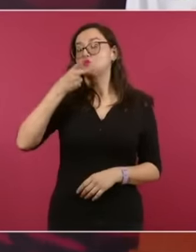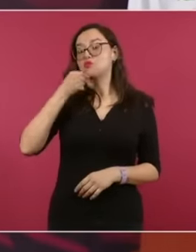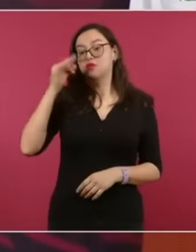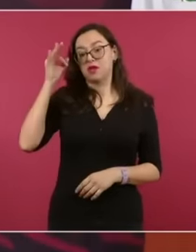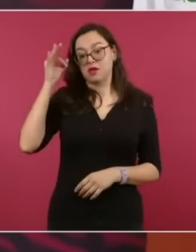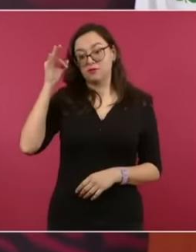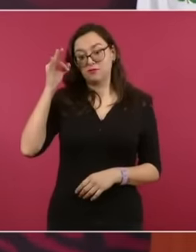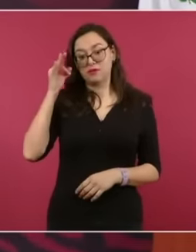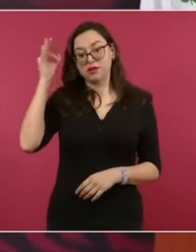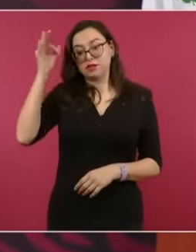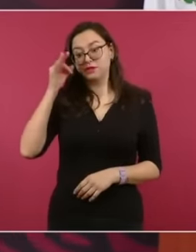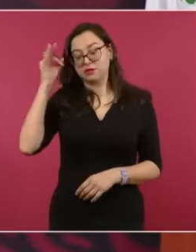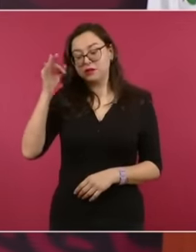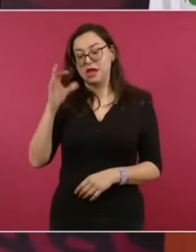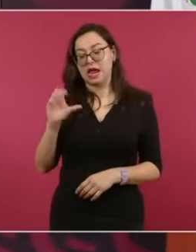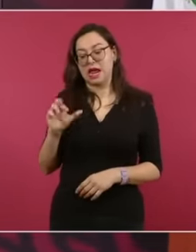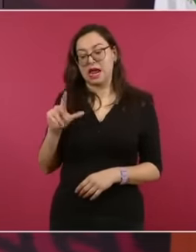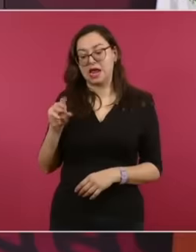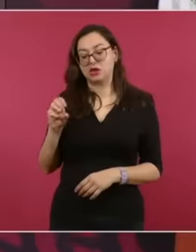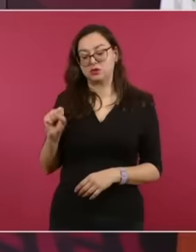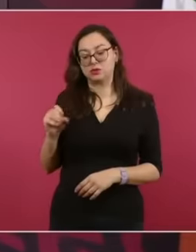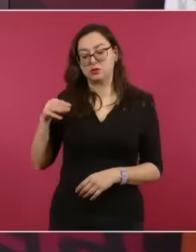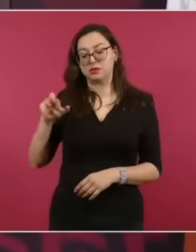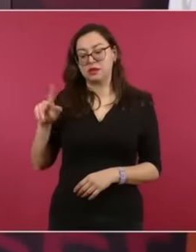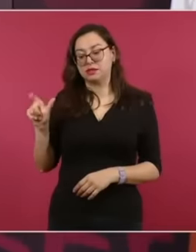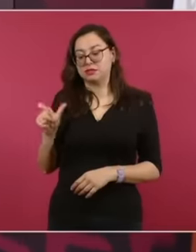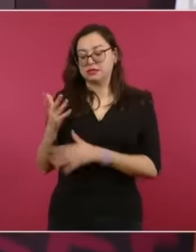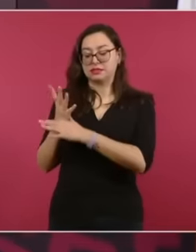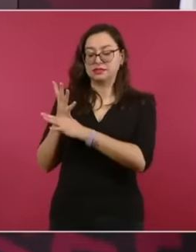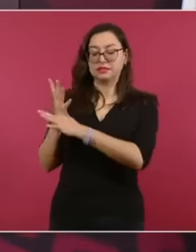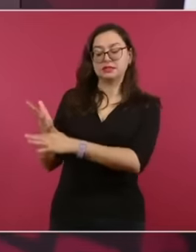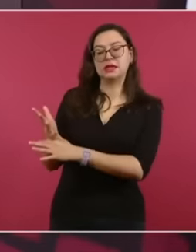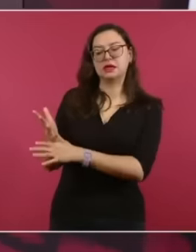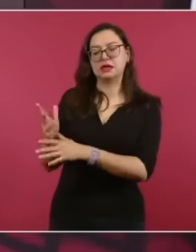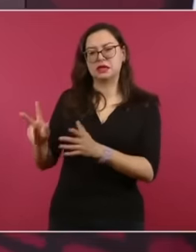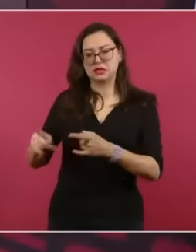cartoonish version, a very good interpretation of this postulate should